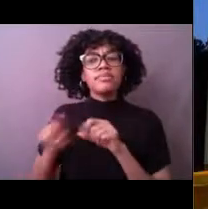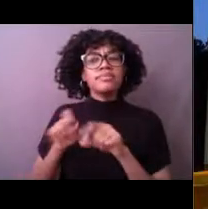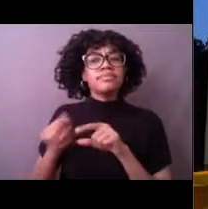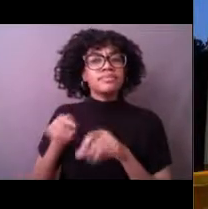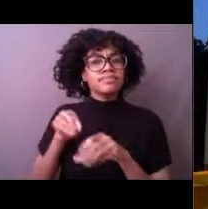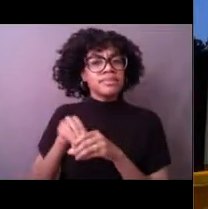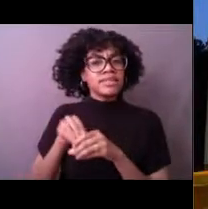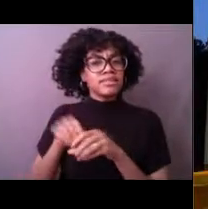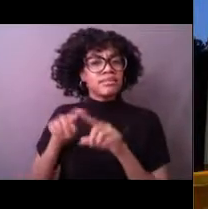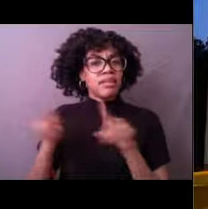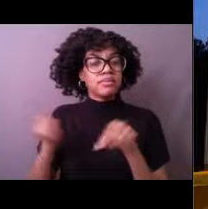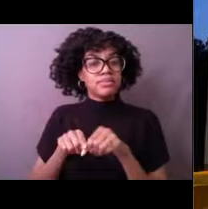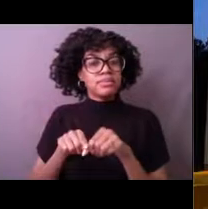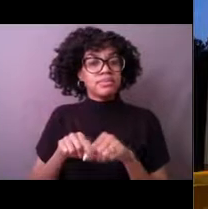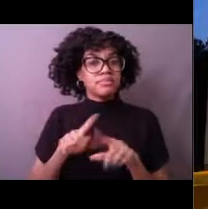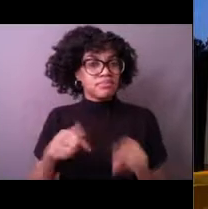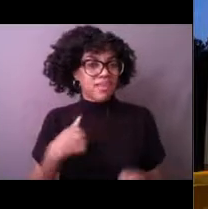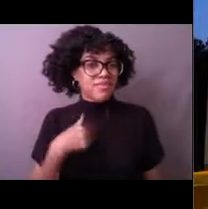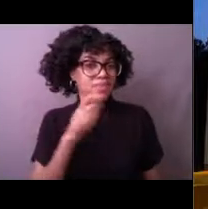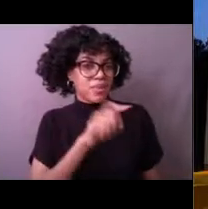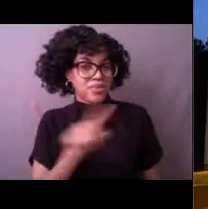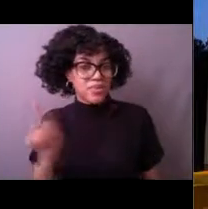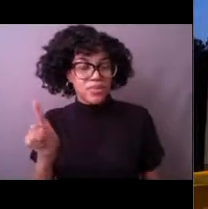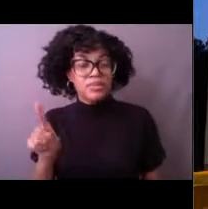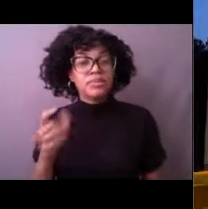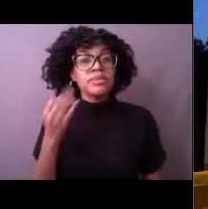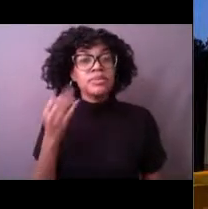If you were to walk outside from your home or your school,